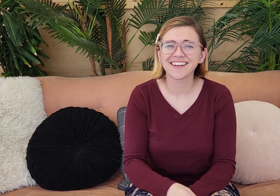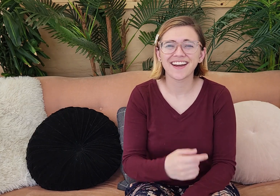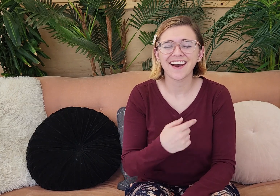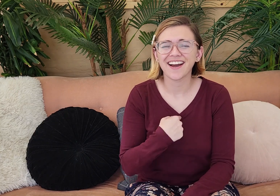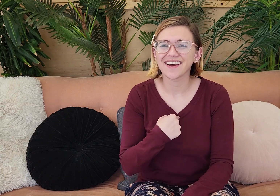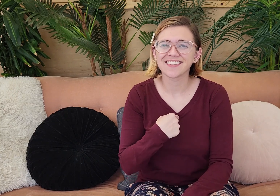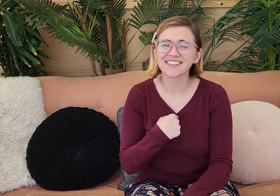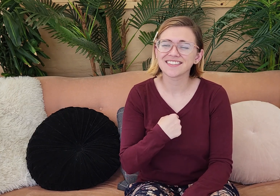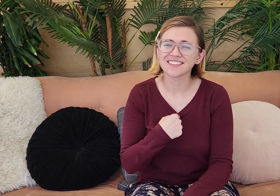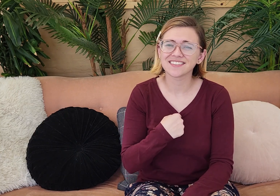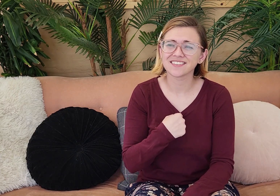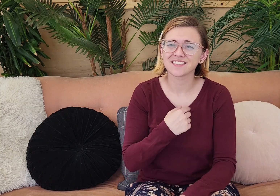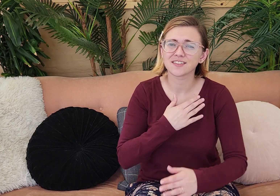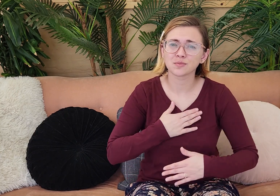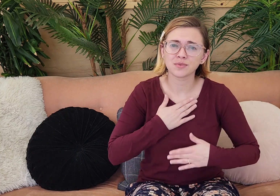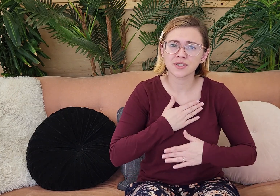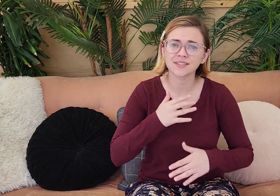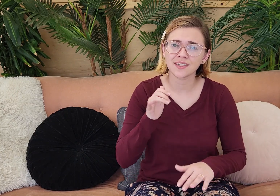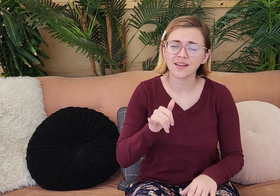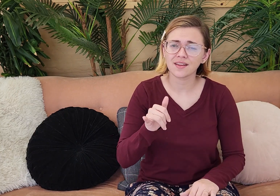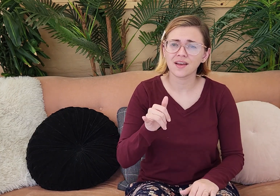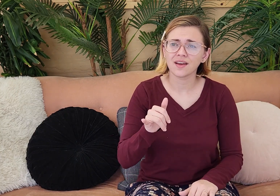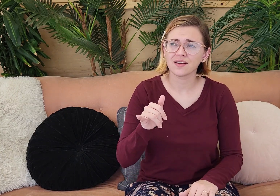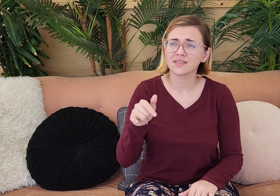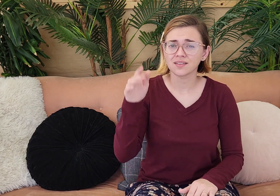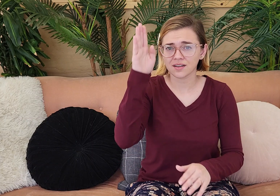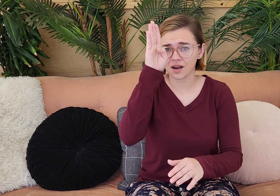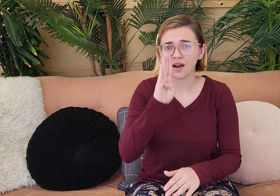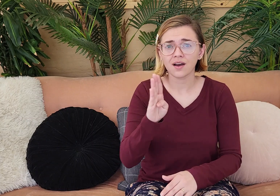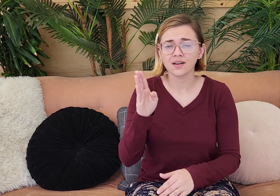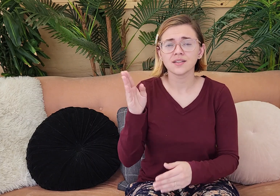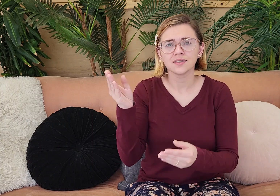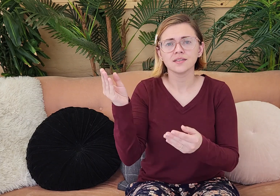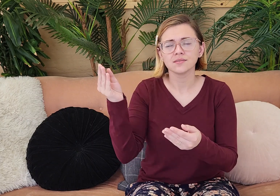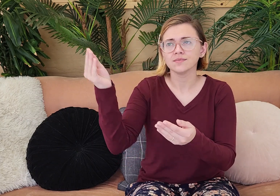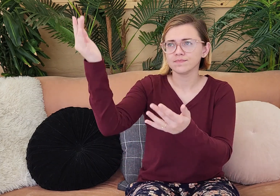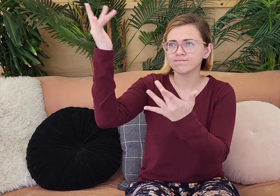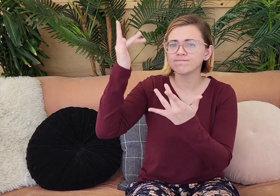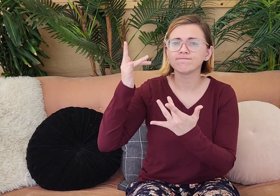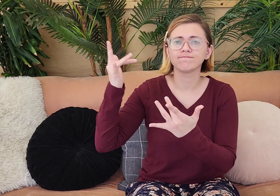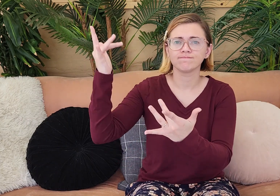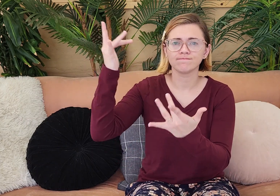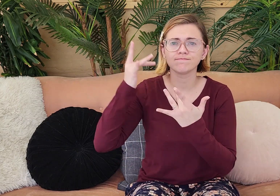And I, I just appreciate that God, he gives us that